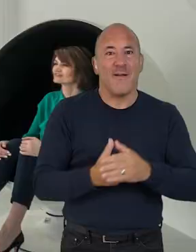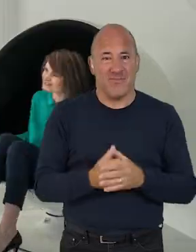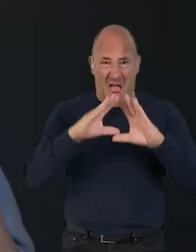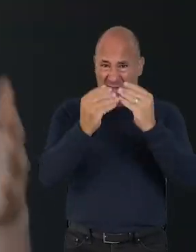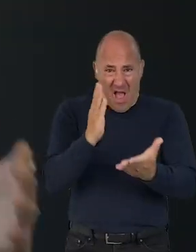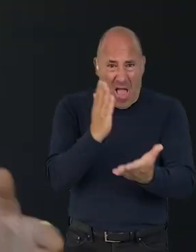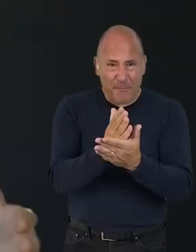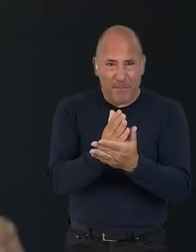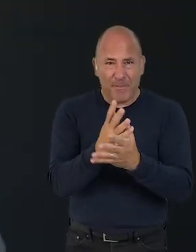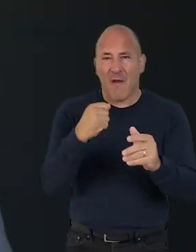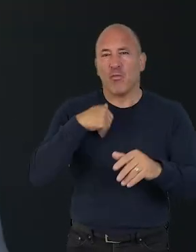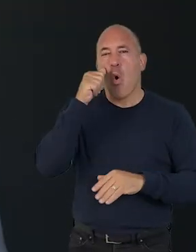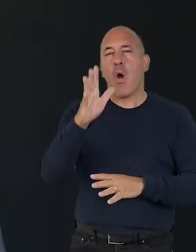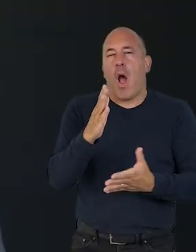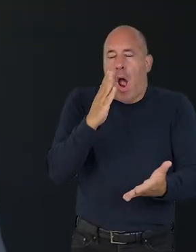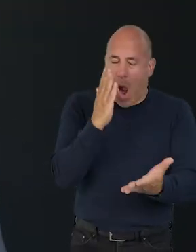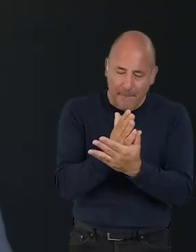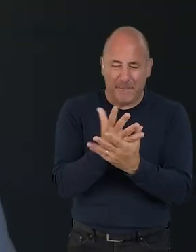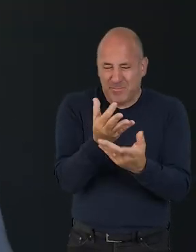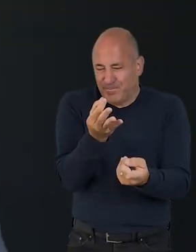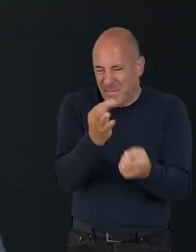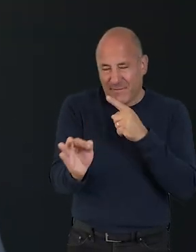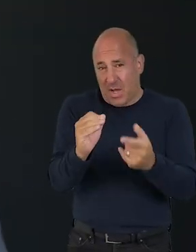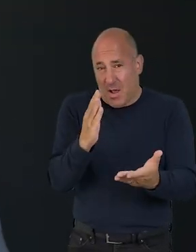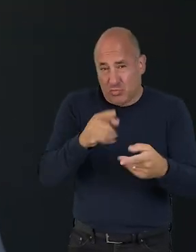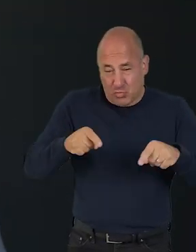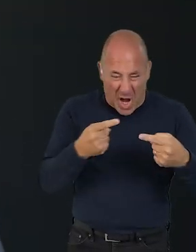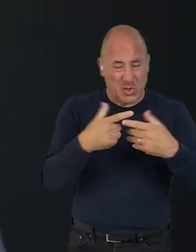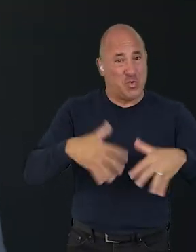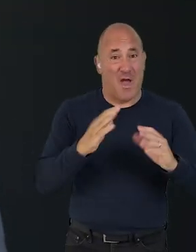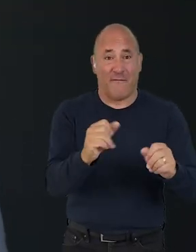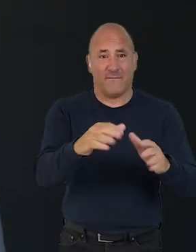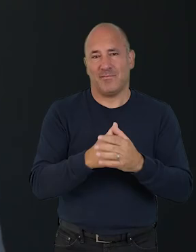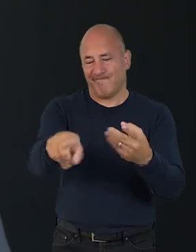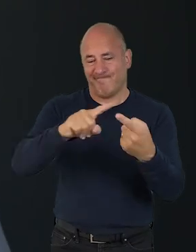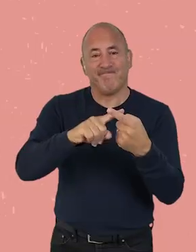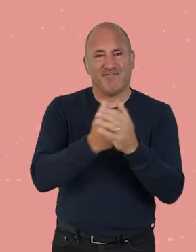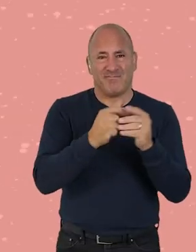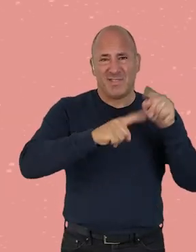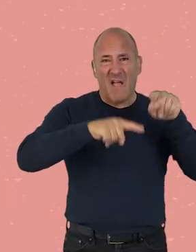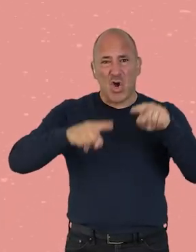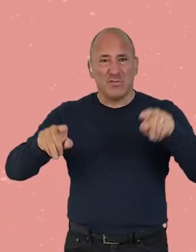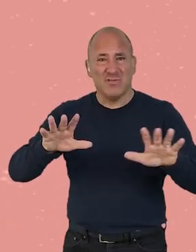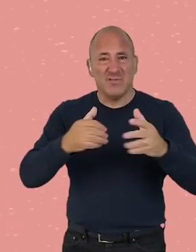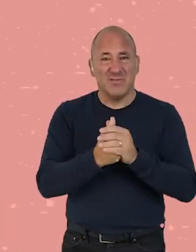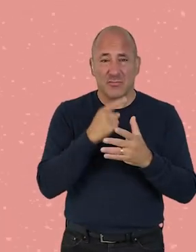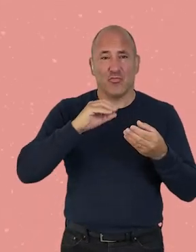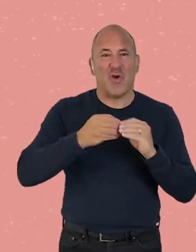While all of this is true, I do have to acknowledge that there are some very real and very specific challenges as well. 1, Diverse needs.